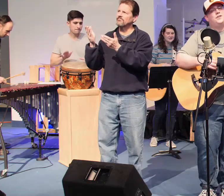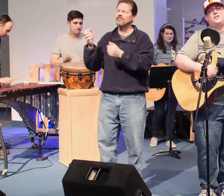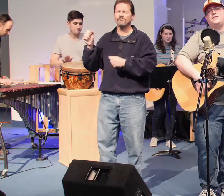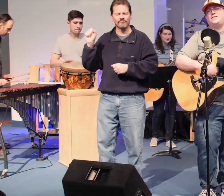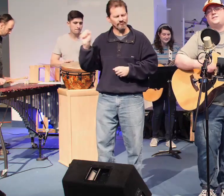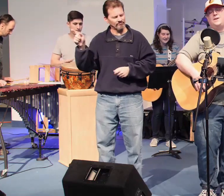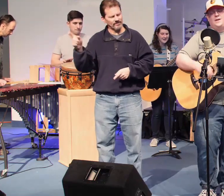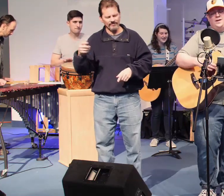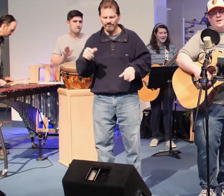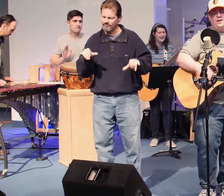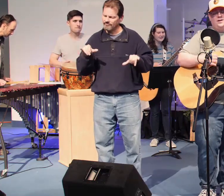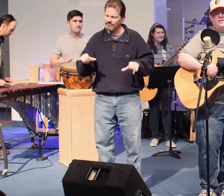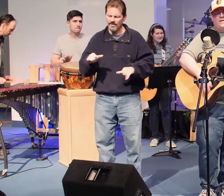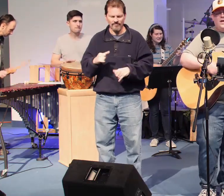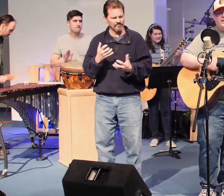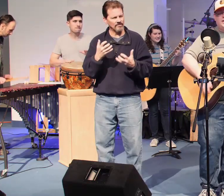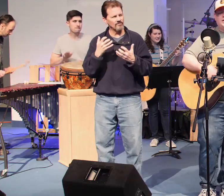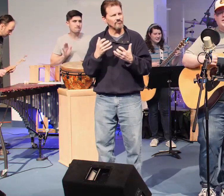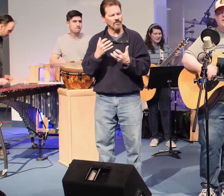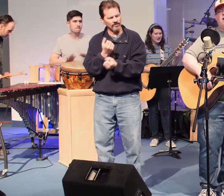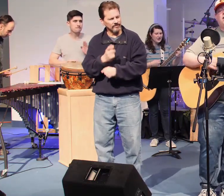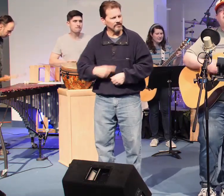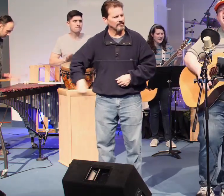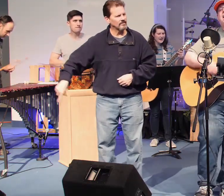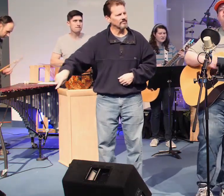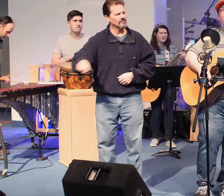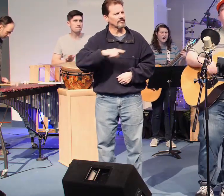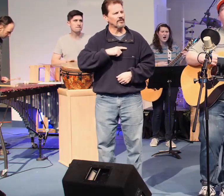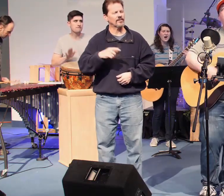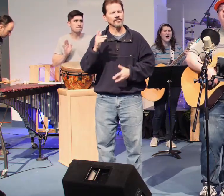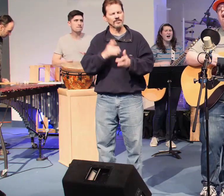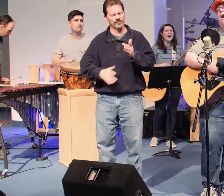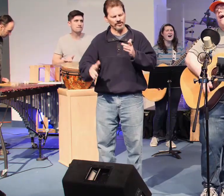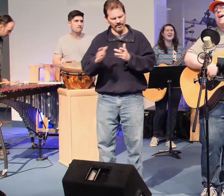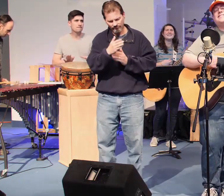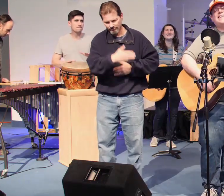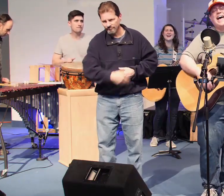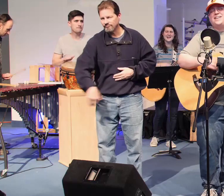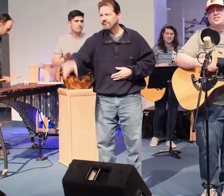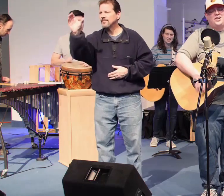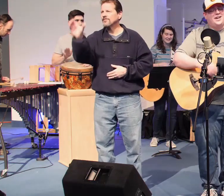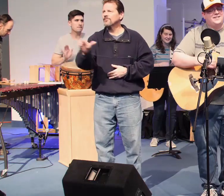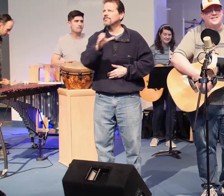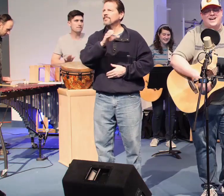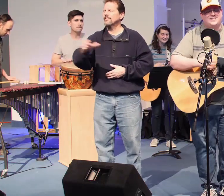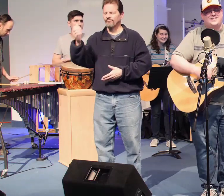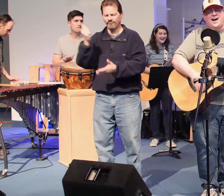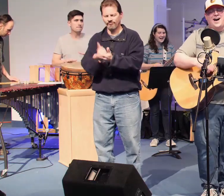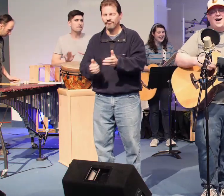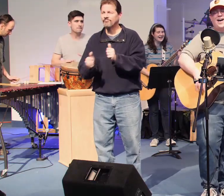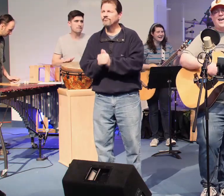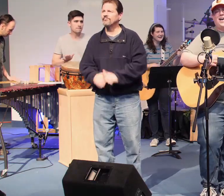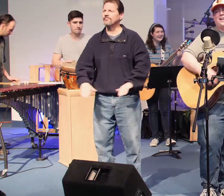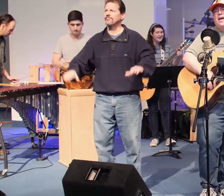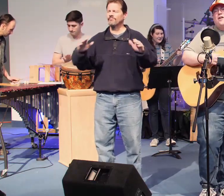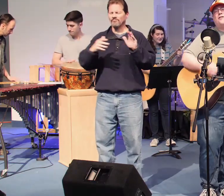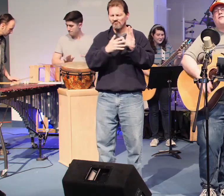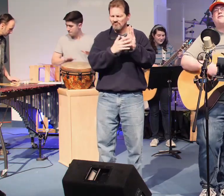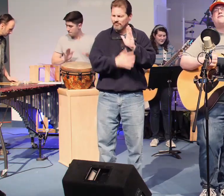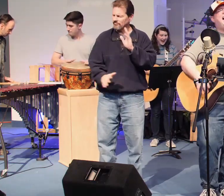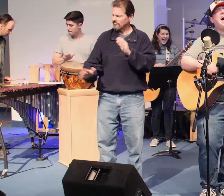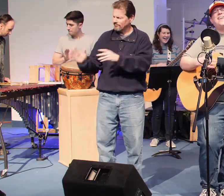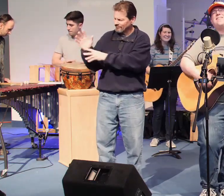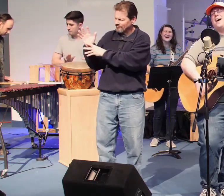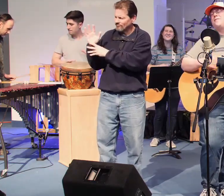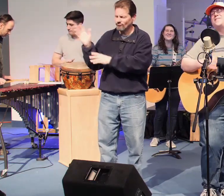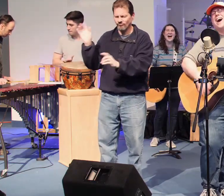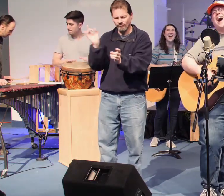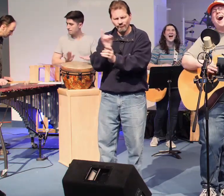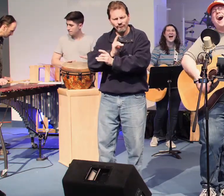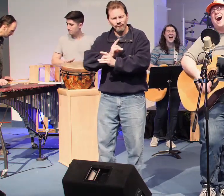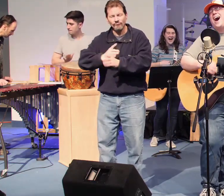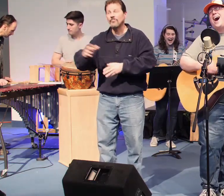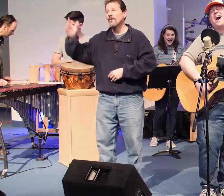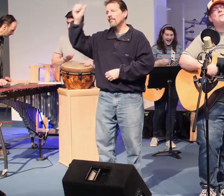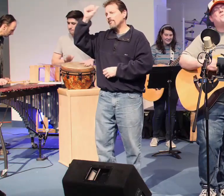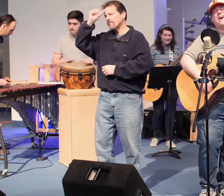Till on that cross as Jesus died, The wrath of God was satisfied